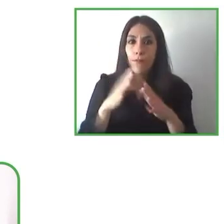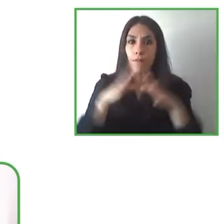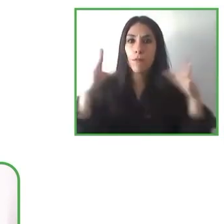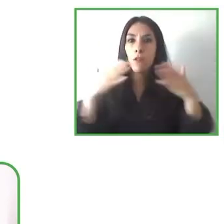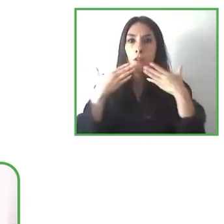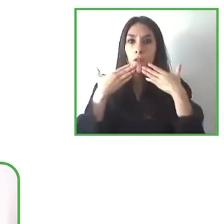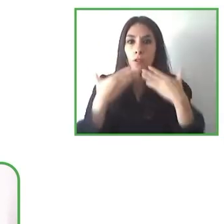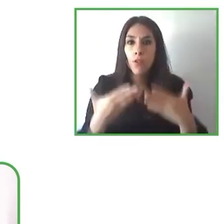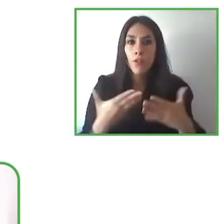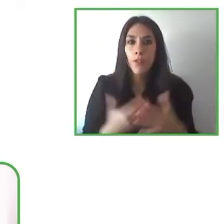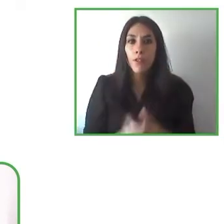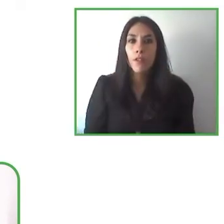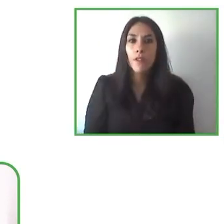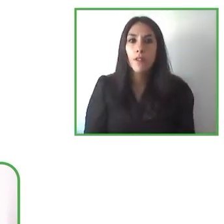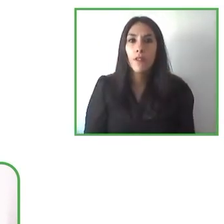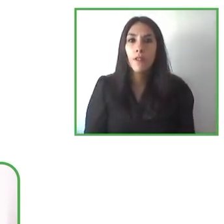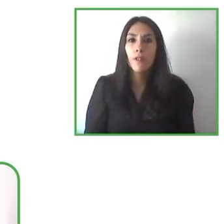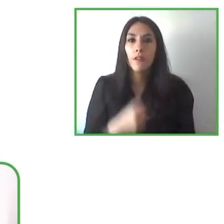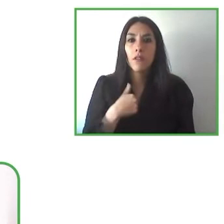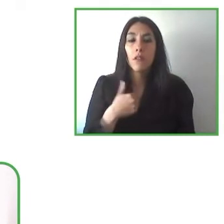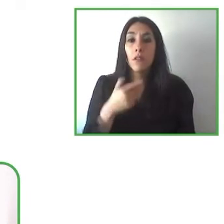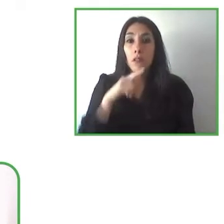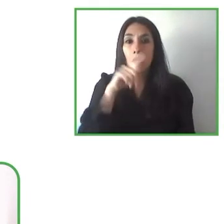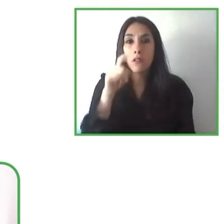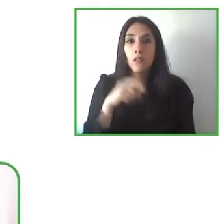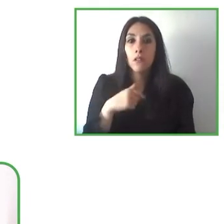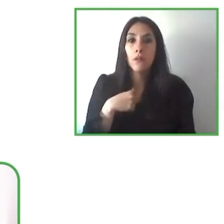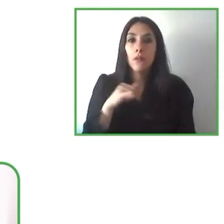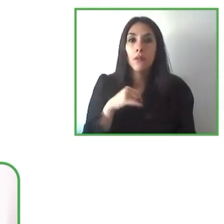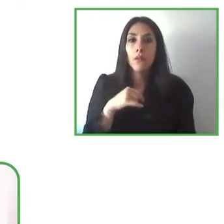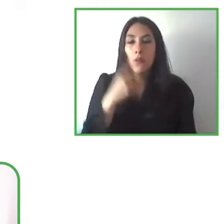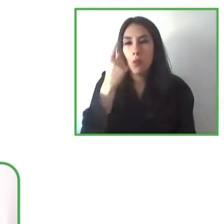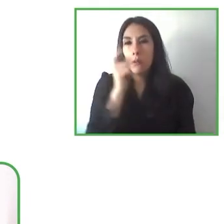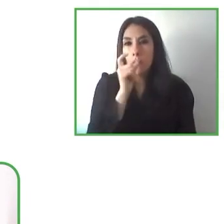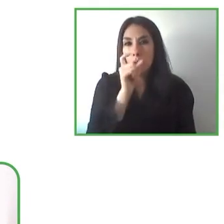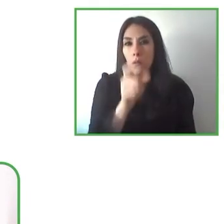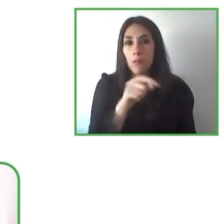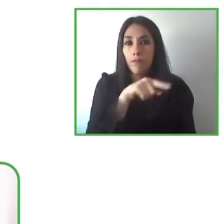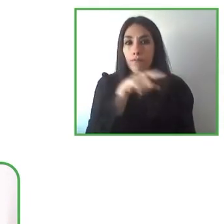really interesting and I think mine would be more call to action and I think I would say that